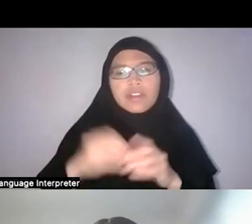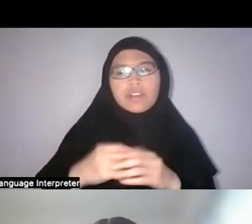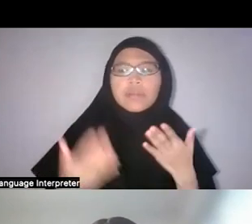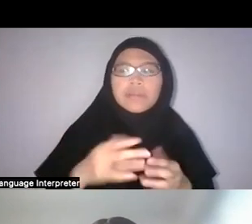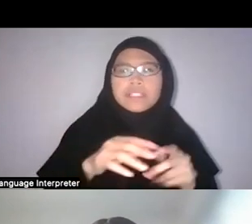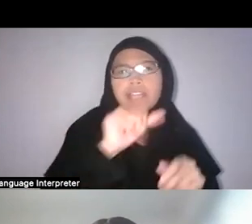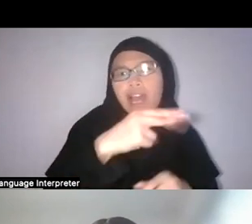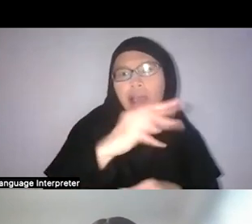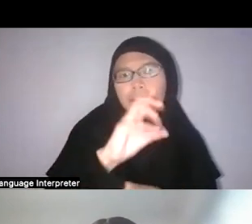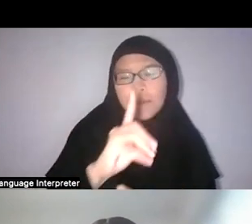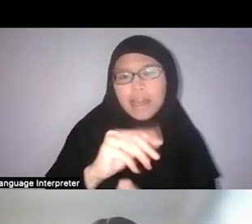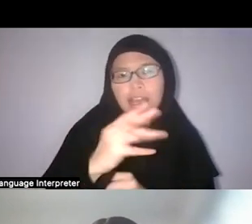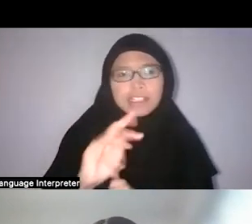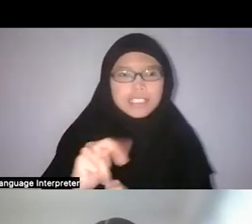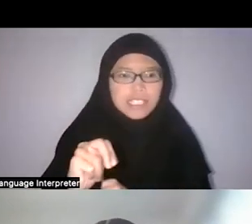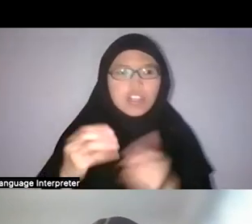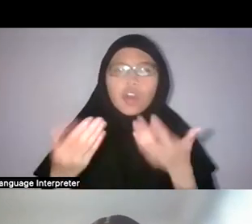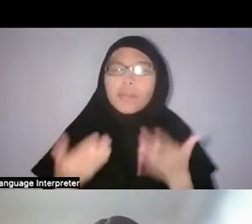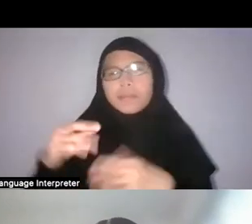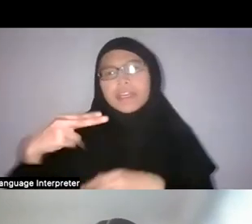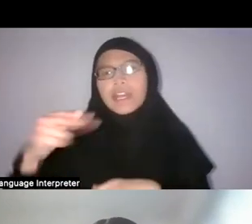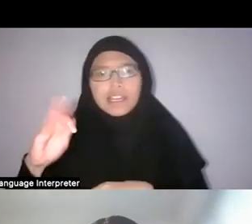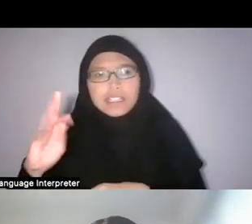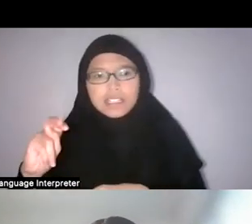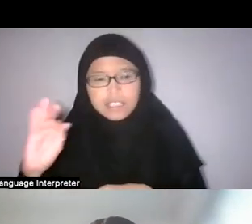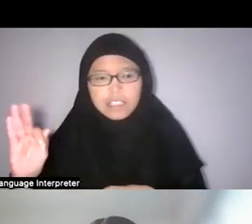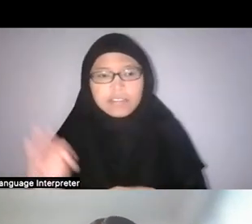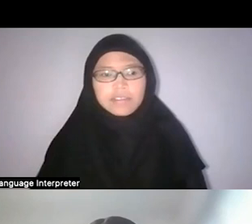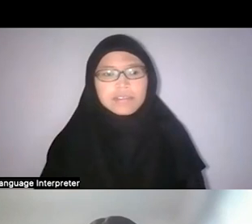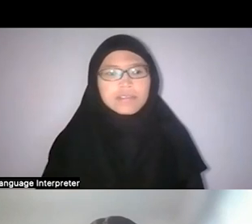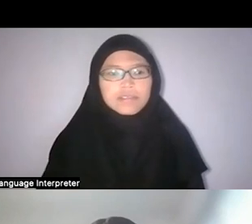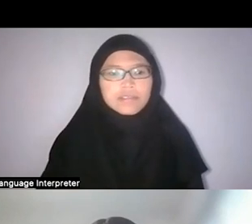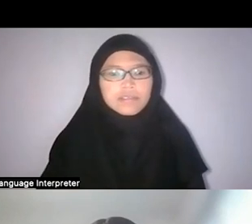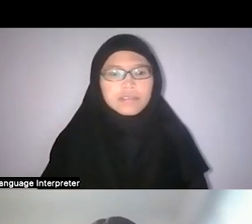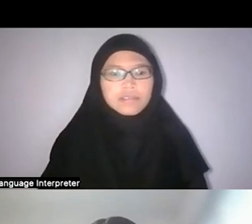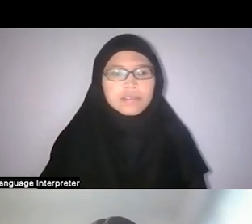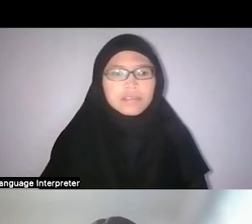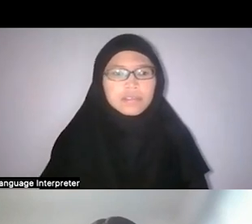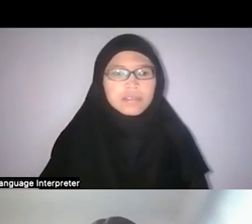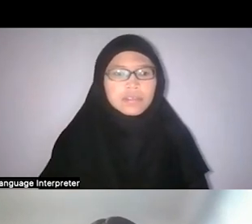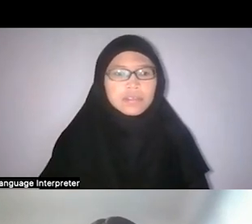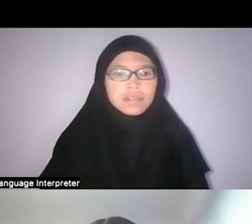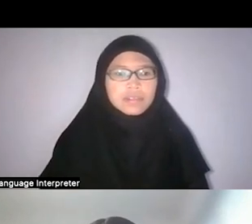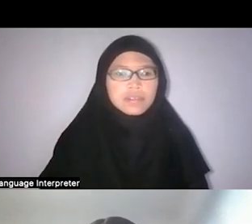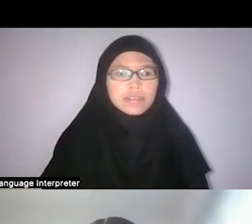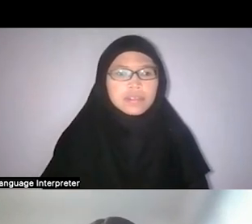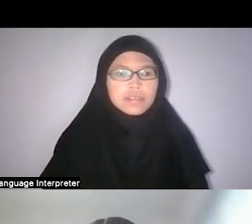It could have been Haniff or whoever. And for Ahmad Hassan, he was not just a plant collector.